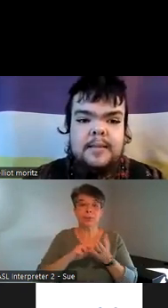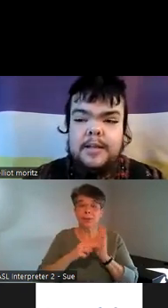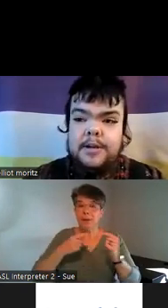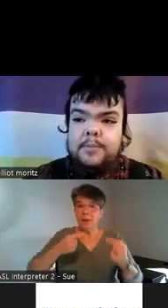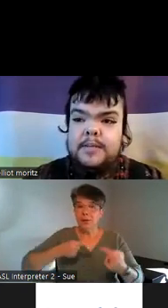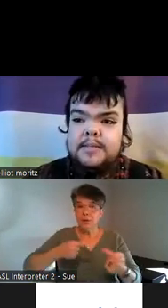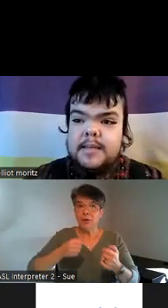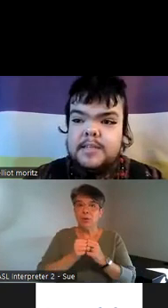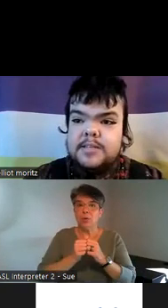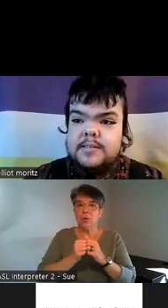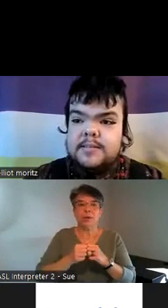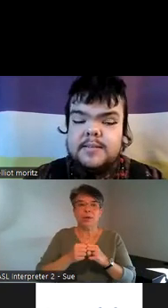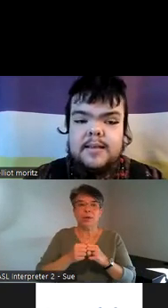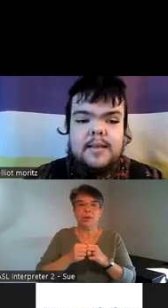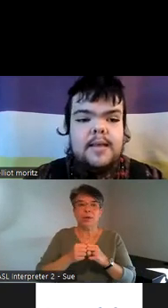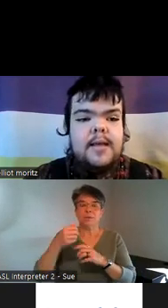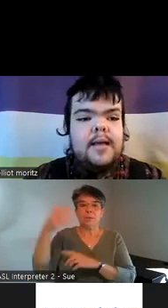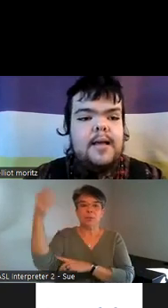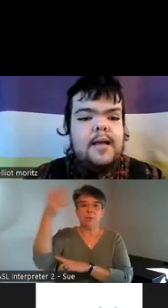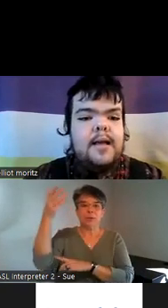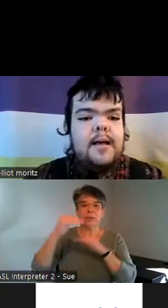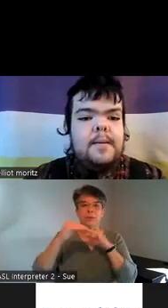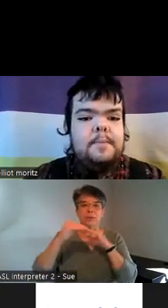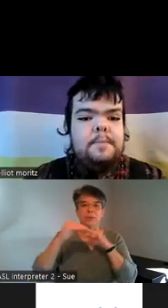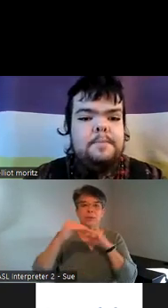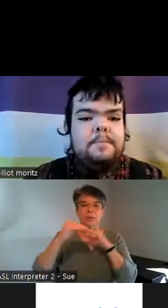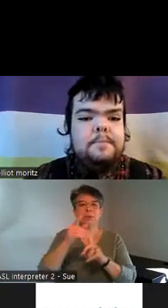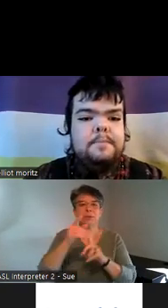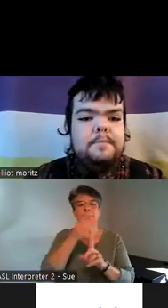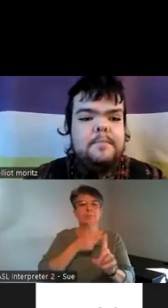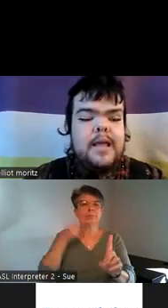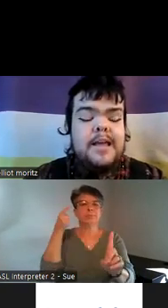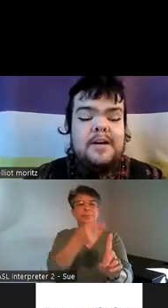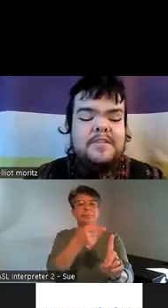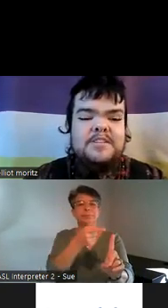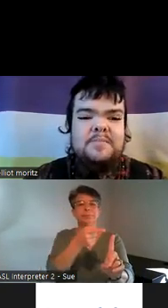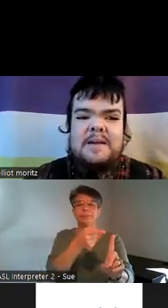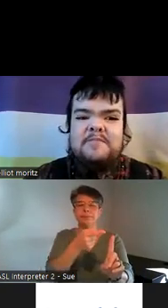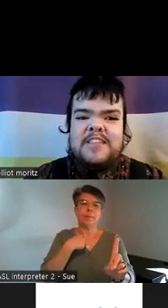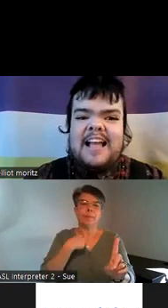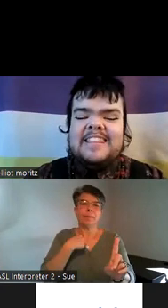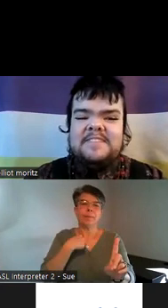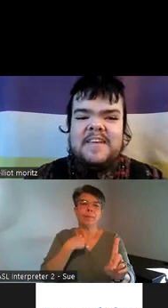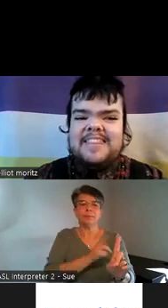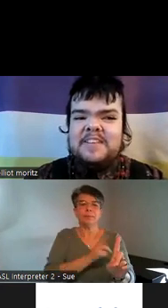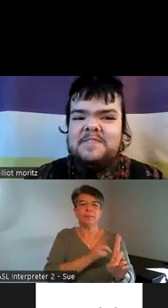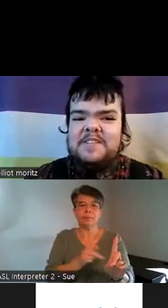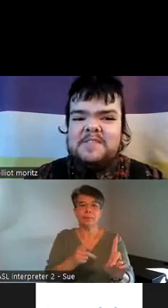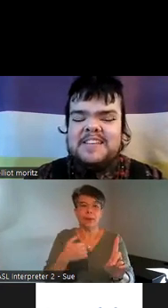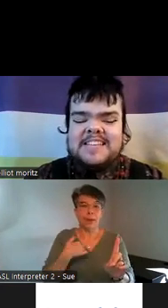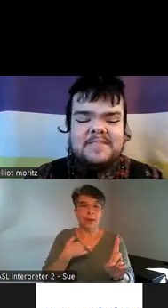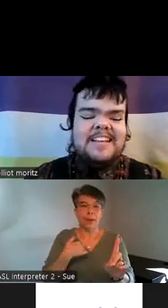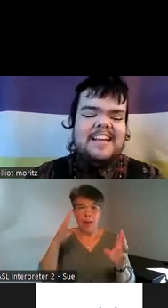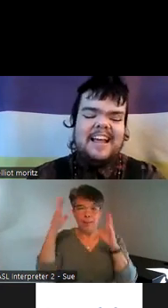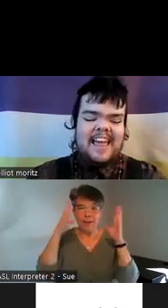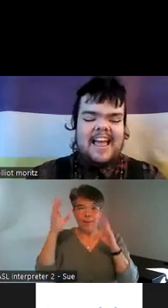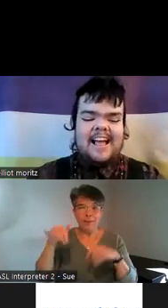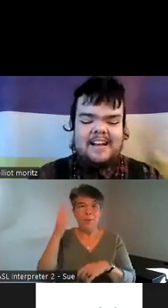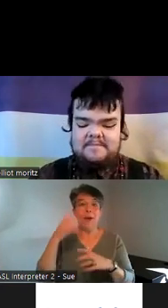linear presentations um I often just make up for that in the fact that they're visually stimulating